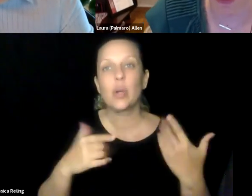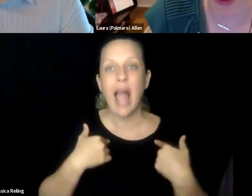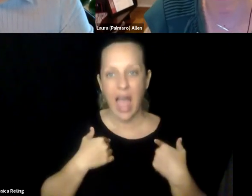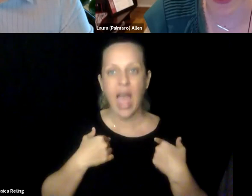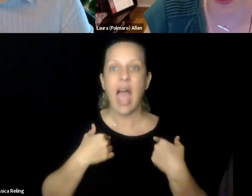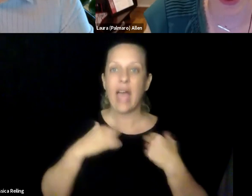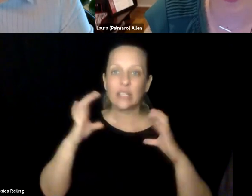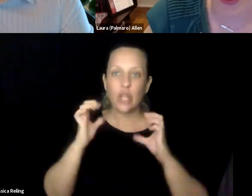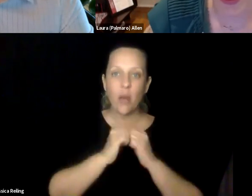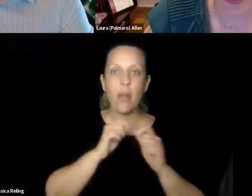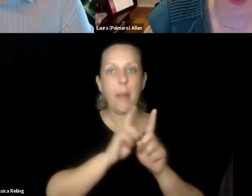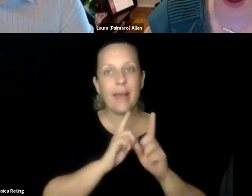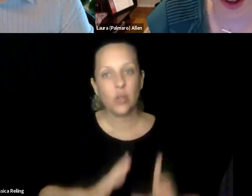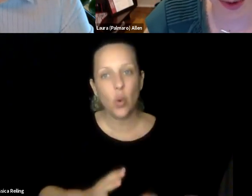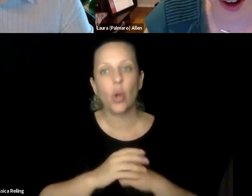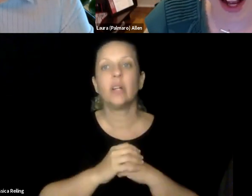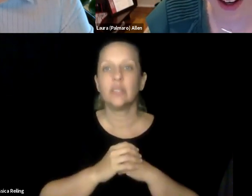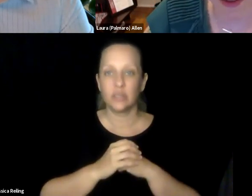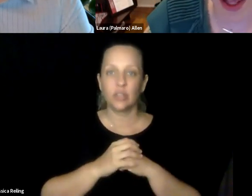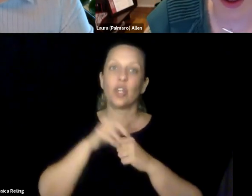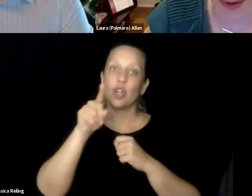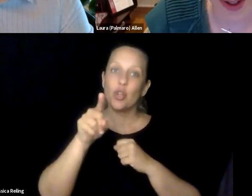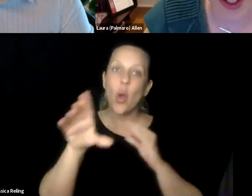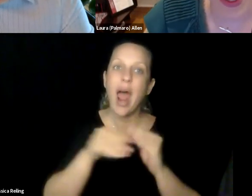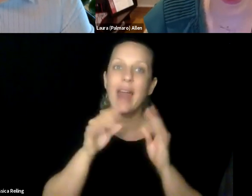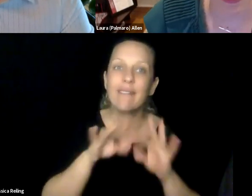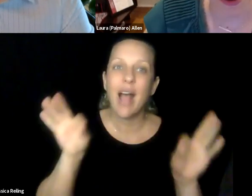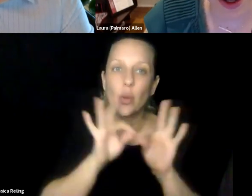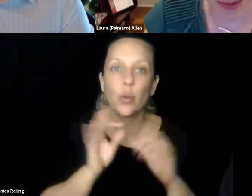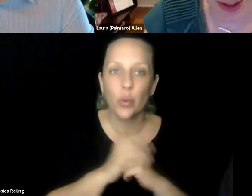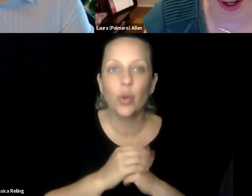encouraged this to so many folks with disabilities,